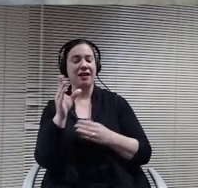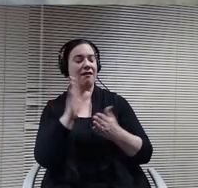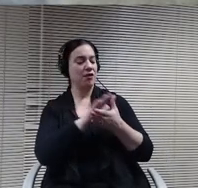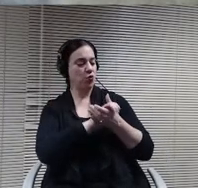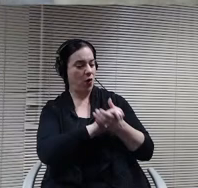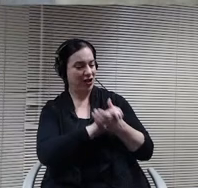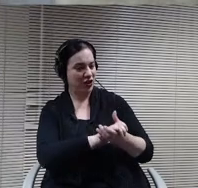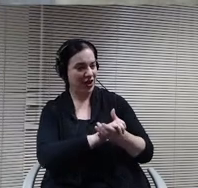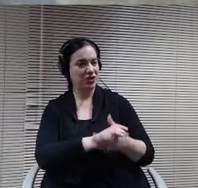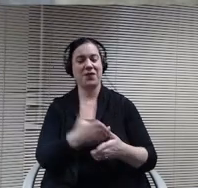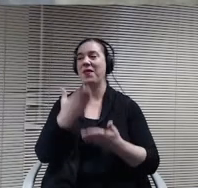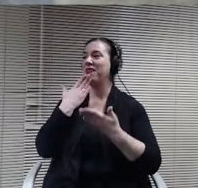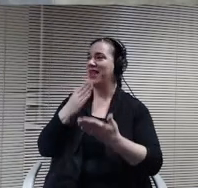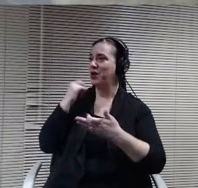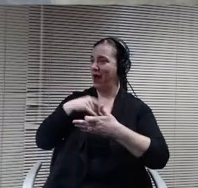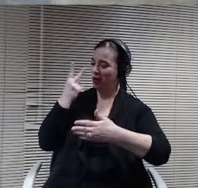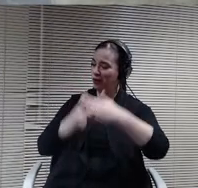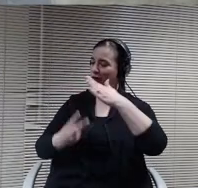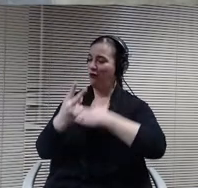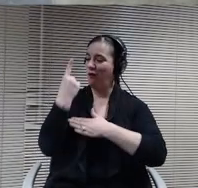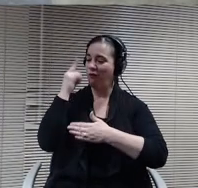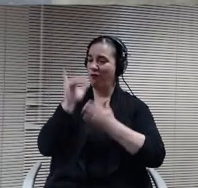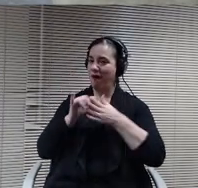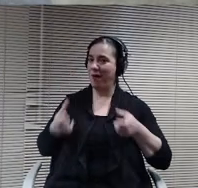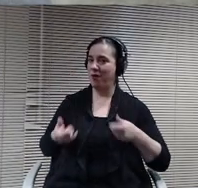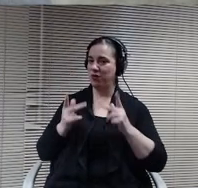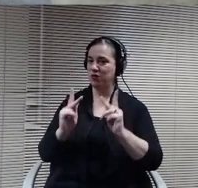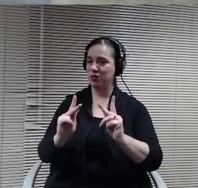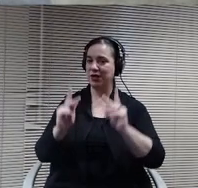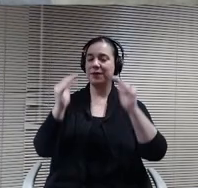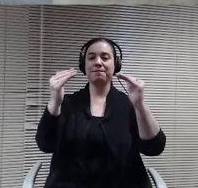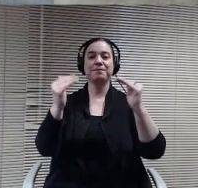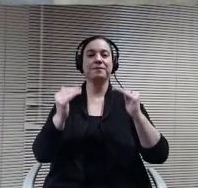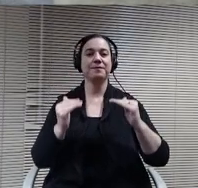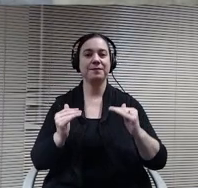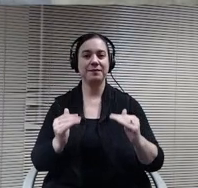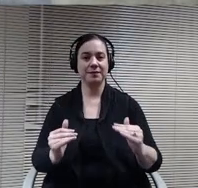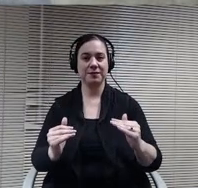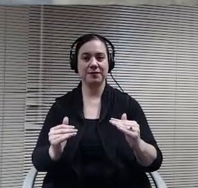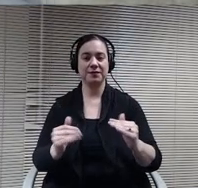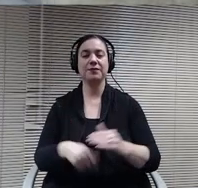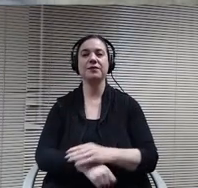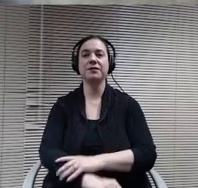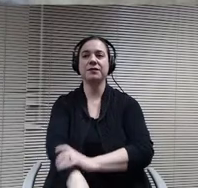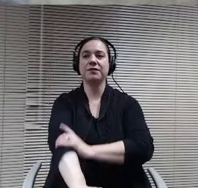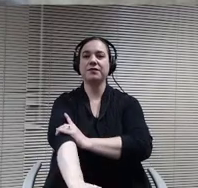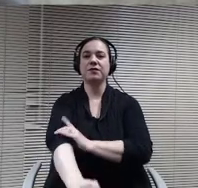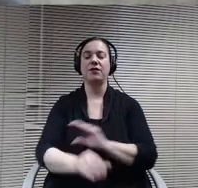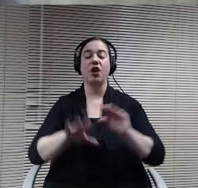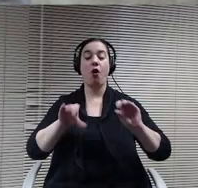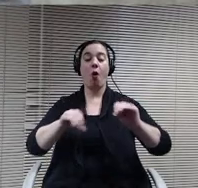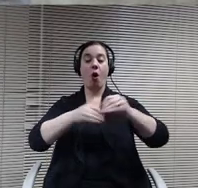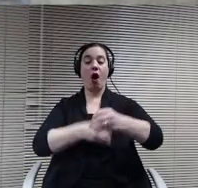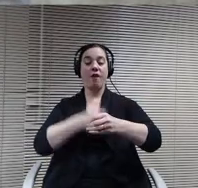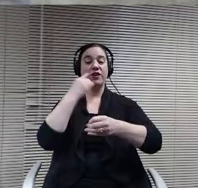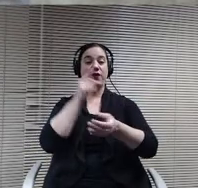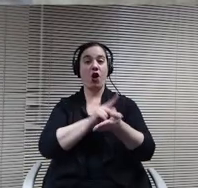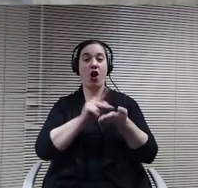opportunity. Now let's move to the office of Clerk. Do we have any nominations for clerk?